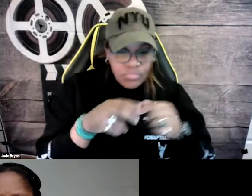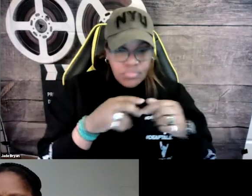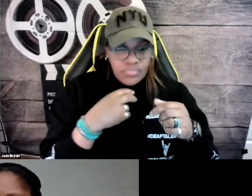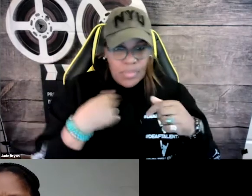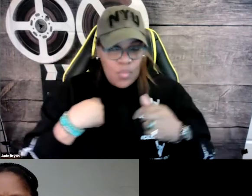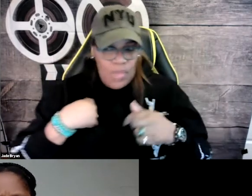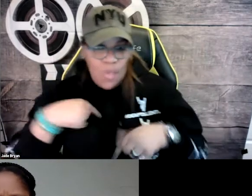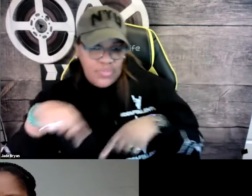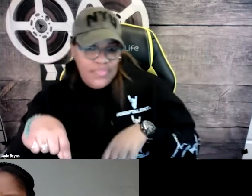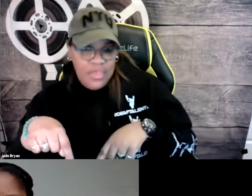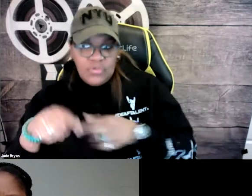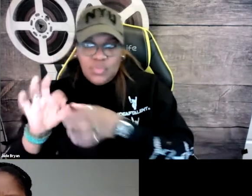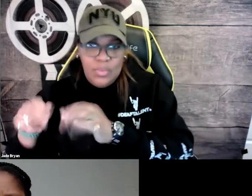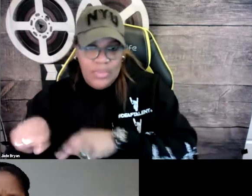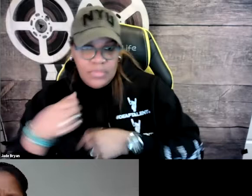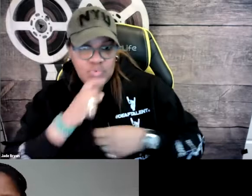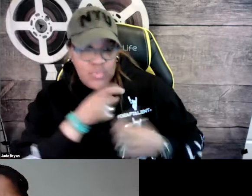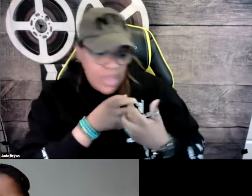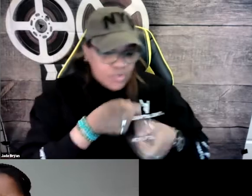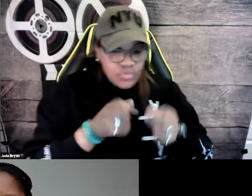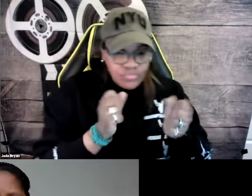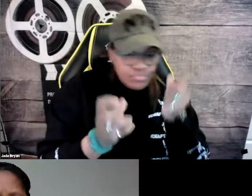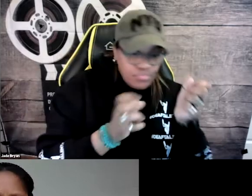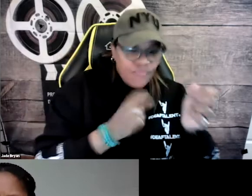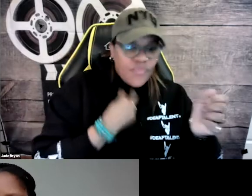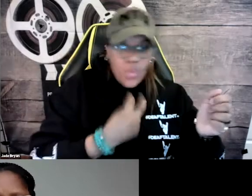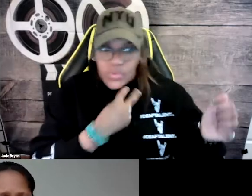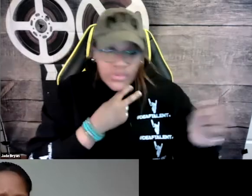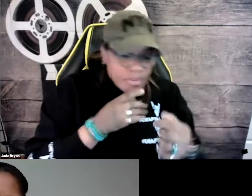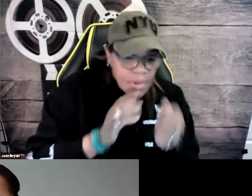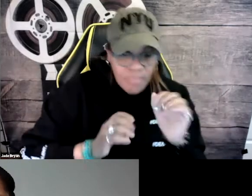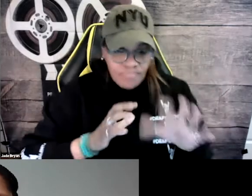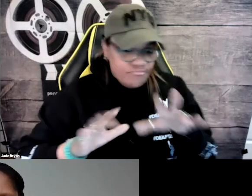they sit in and they have their headphones on, and I sit there and they interpret for me what's going on.